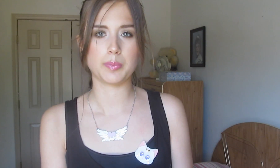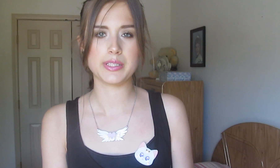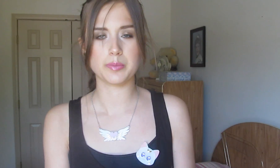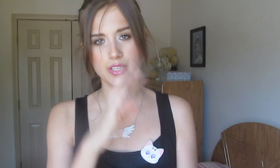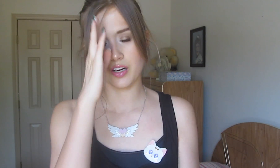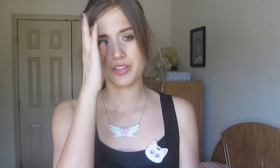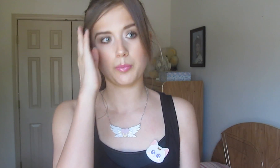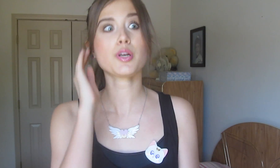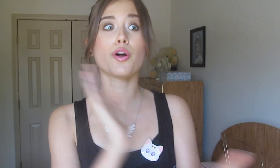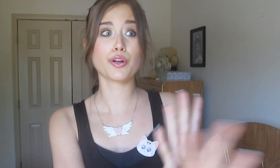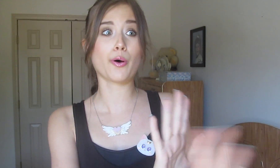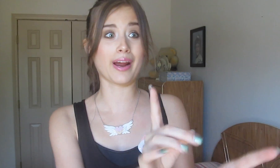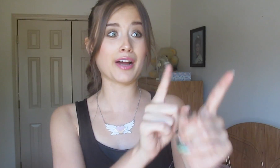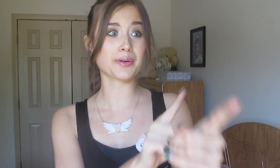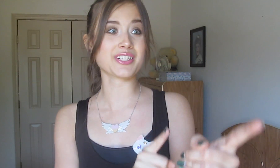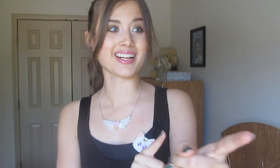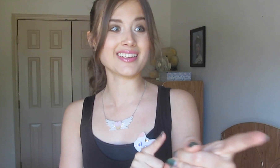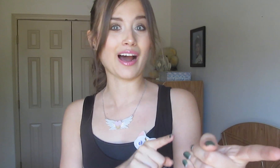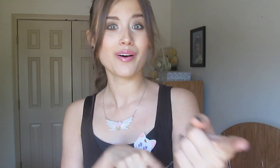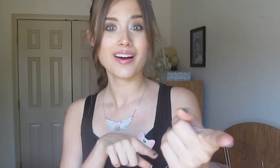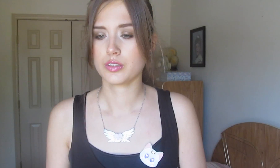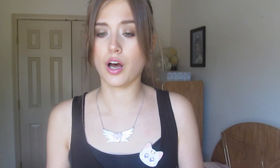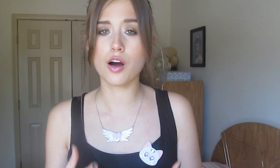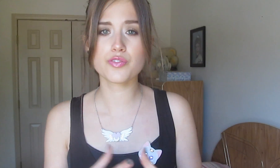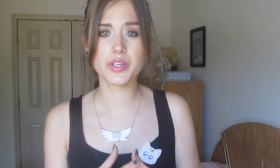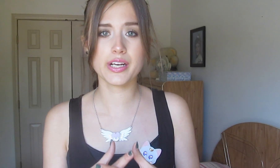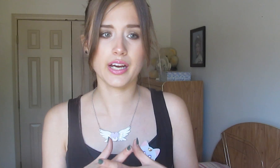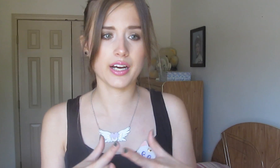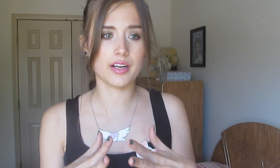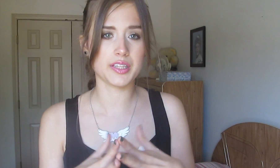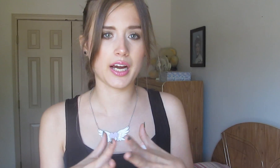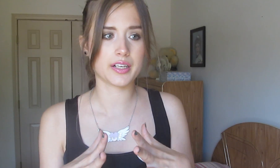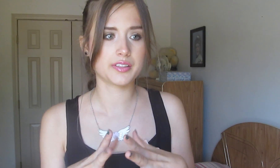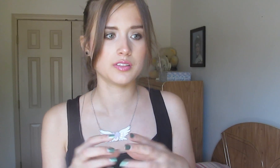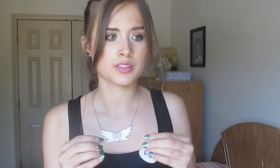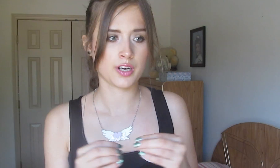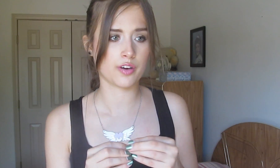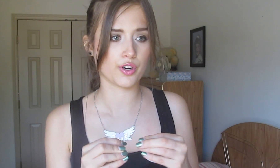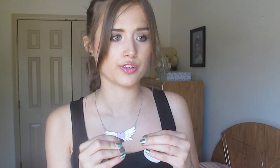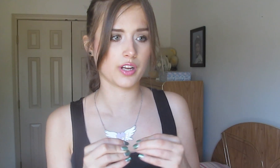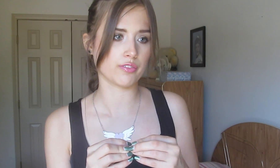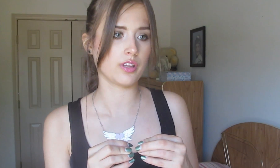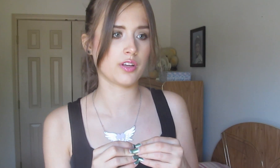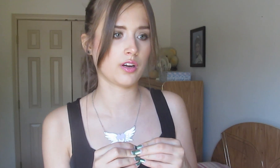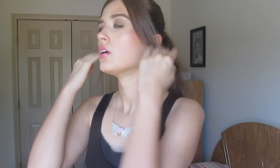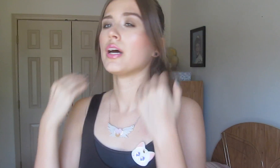repeat themselves and I’m like, “No, no, no, I know what you said now!” So, hopefully, that covers everything.